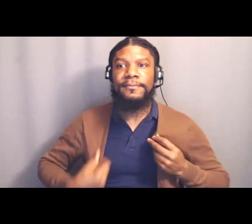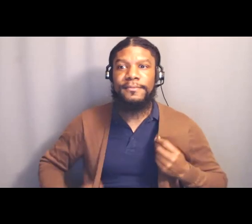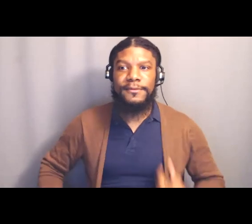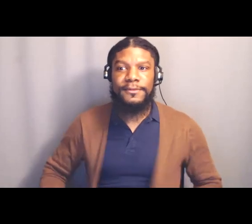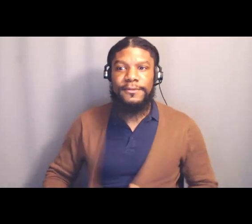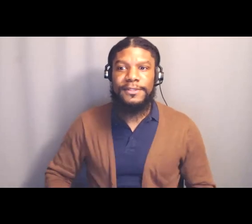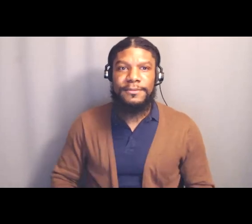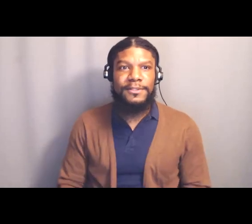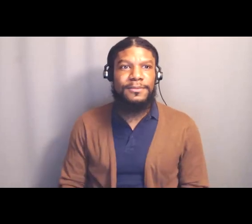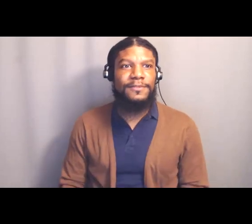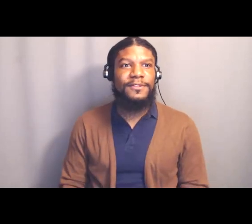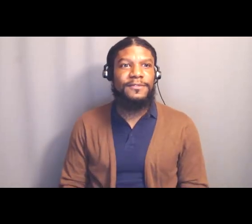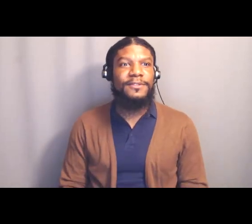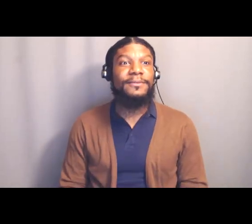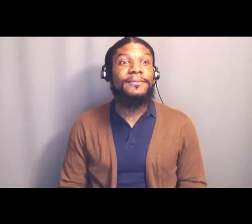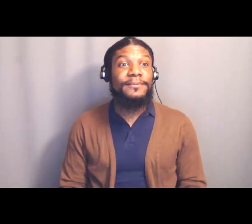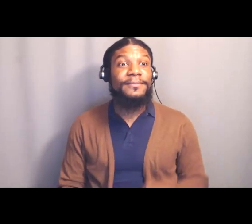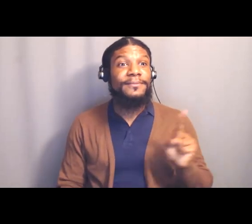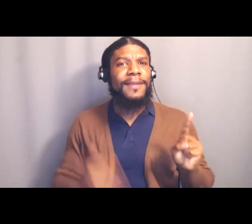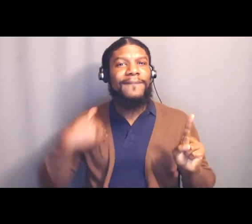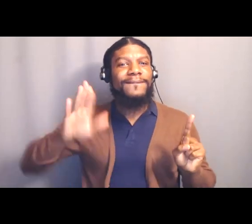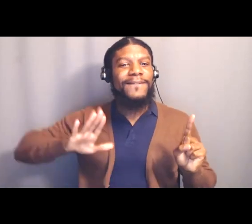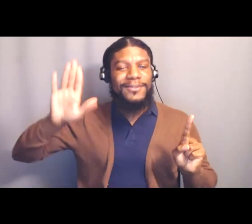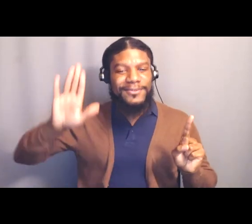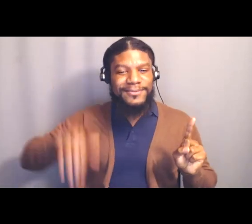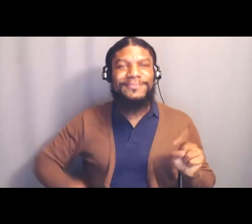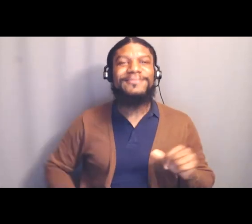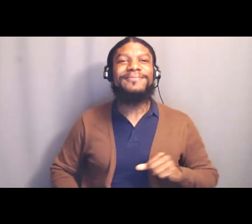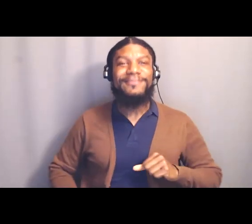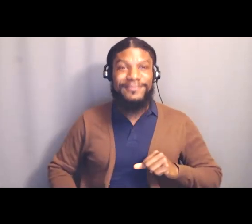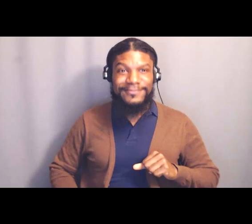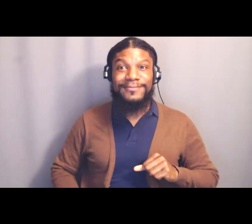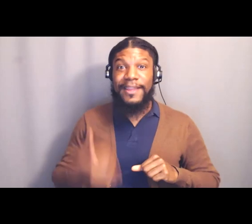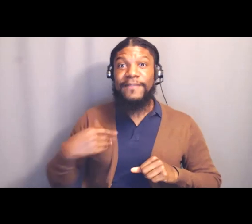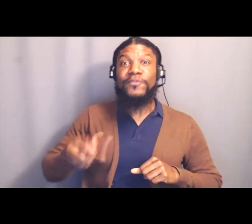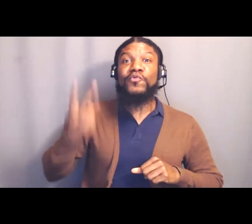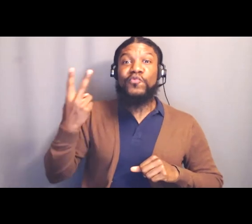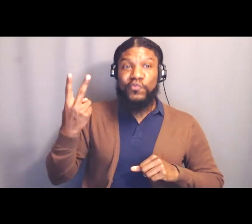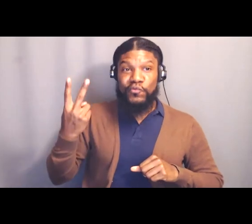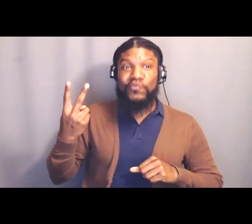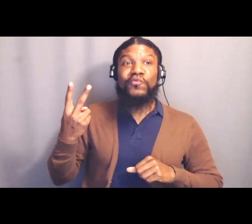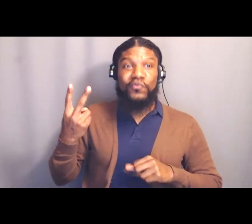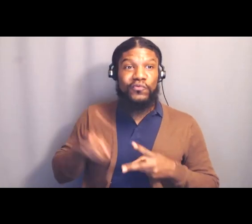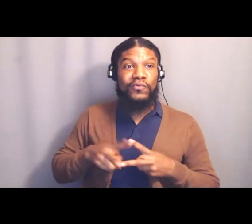I have a victory, oh, sorry Heather, yeah I have a victory, two actually, again to celebrate my mother for Mother's Day